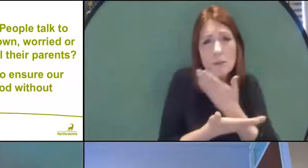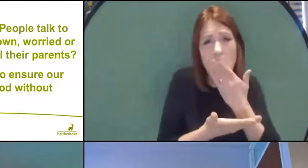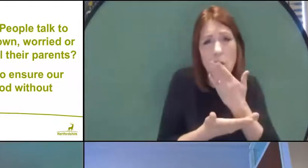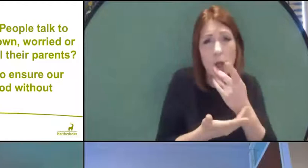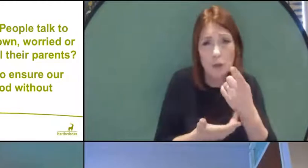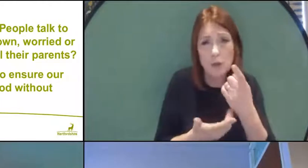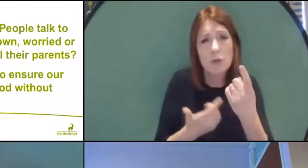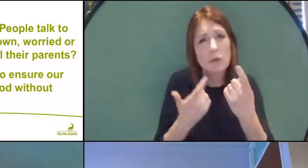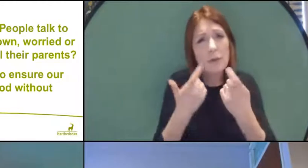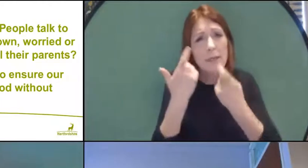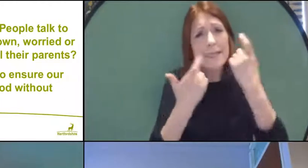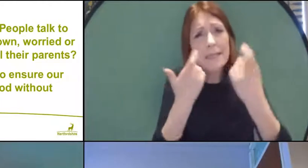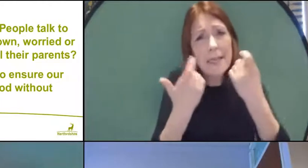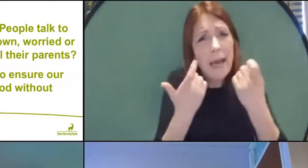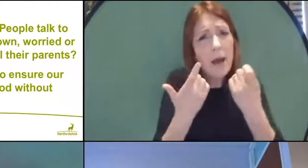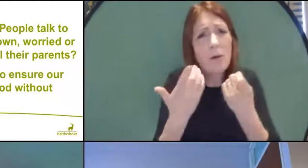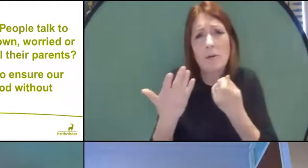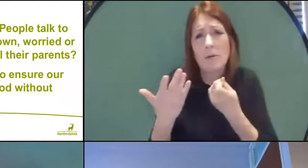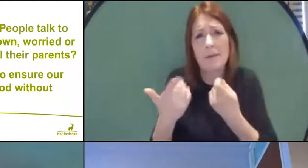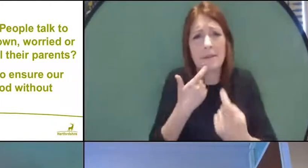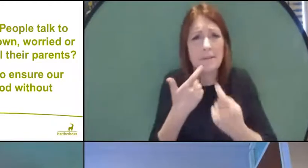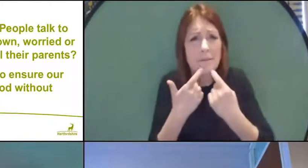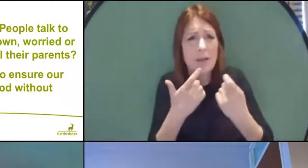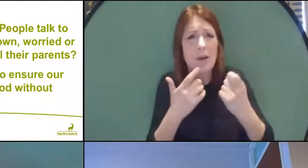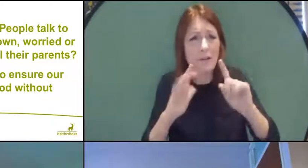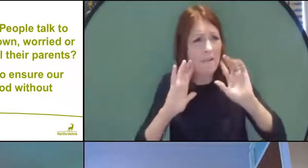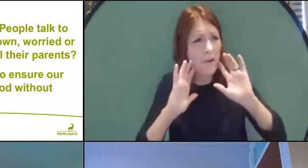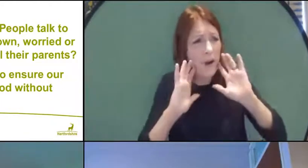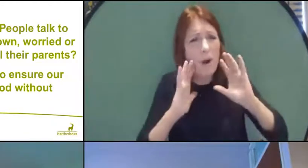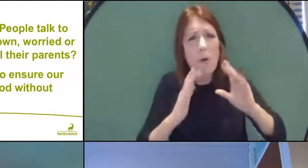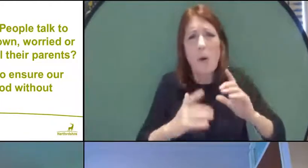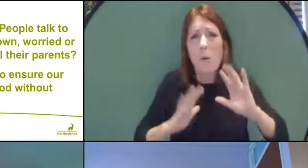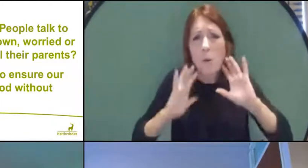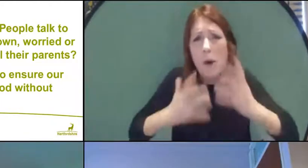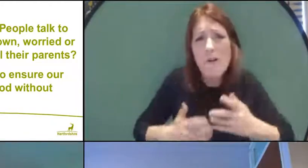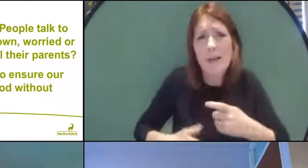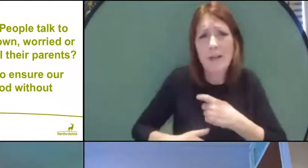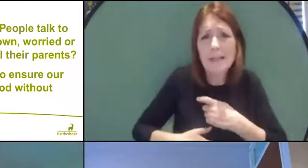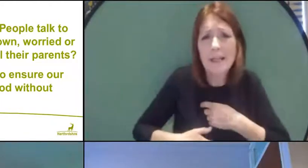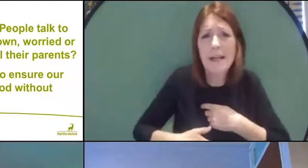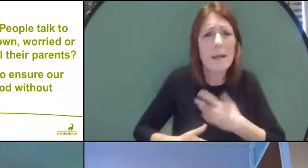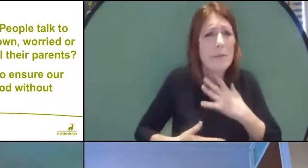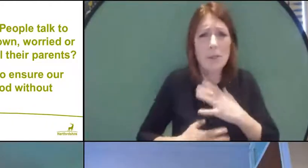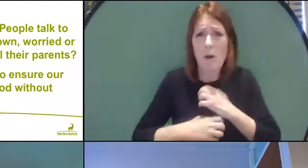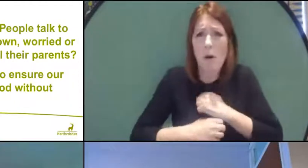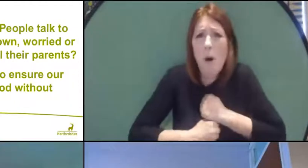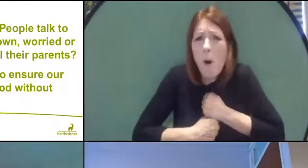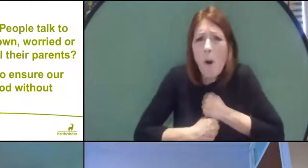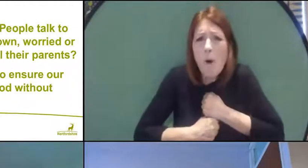to seek a discussion about those kinds of worries, and don't bottle them up. Make sure that you really do talk to people, it's so important